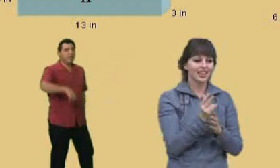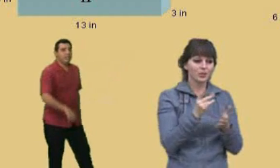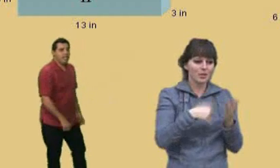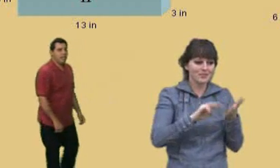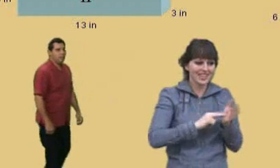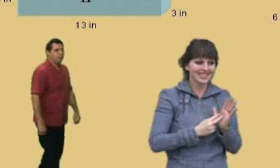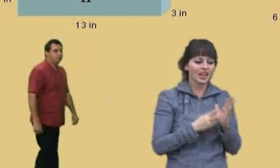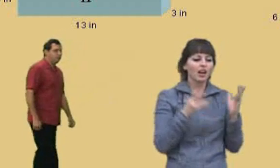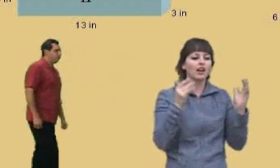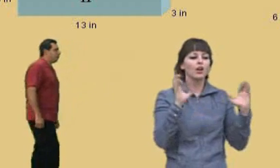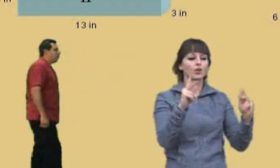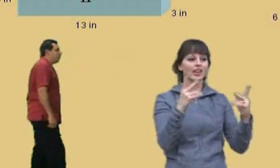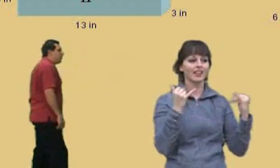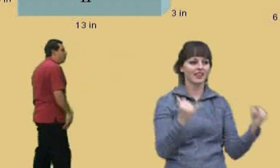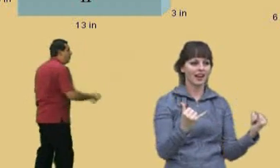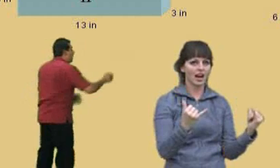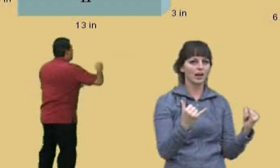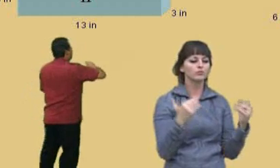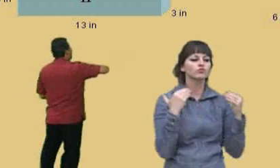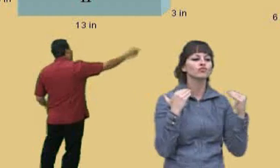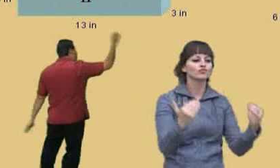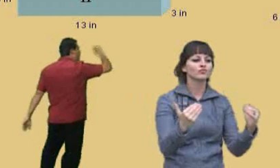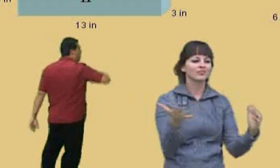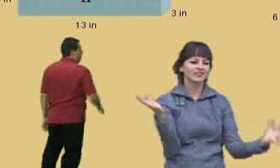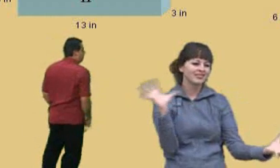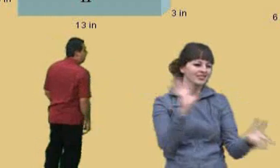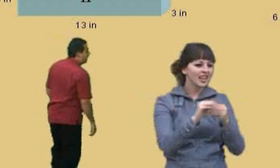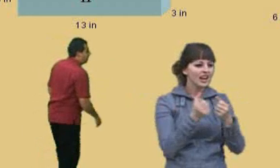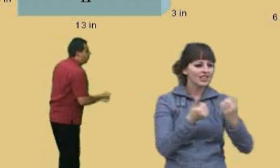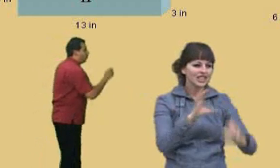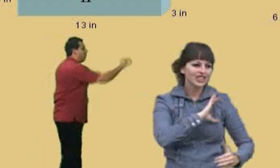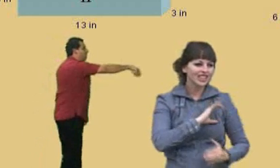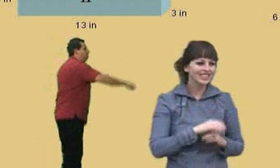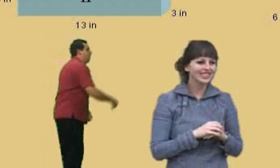Now, go ahead and add them all up, Charlie! We'll give you a minute.